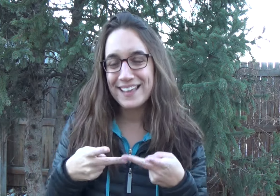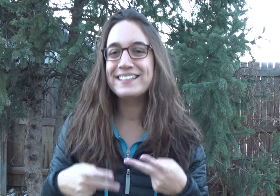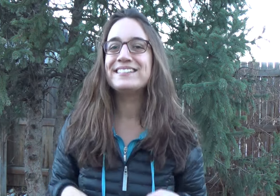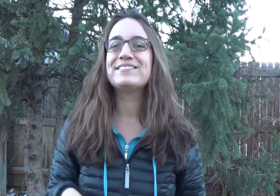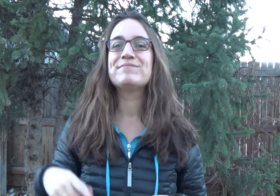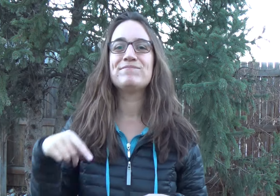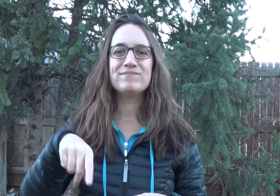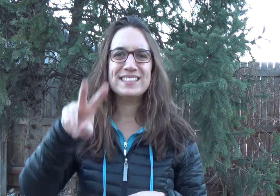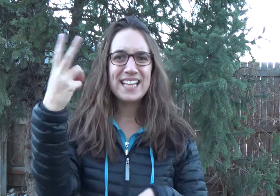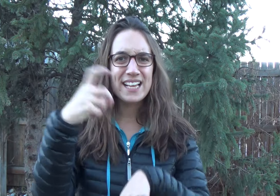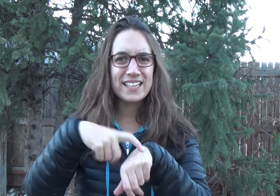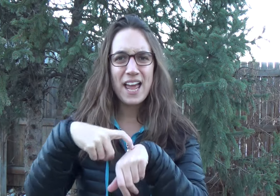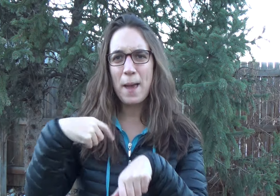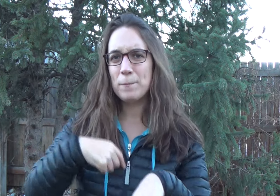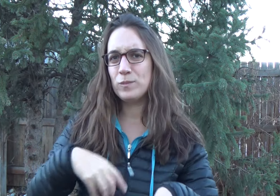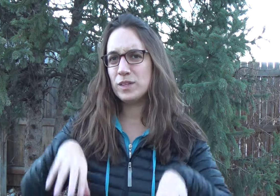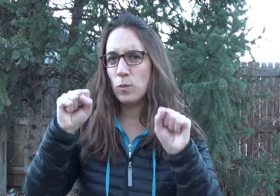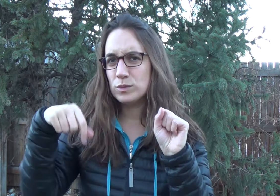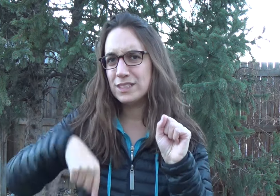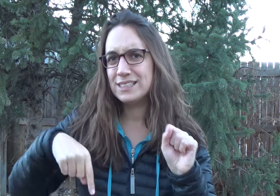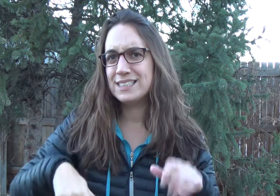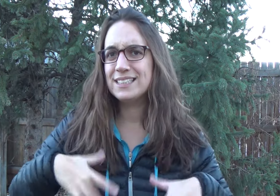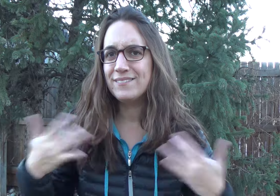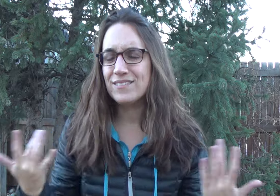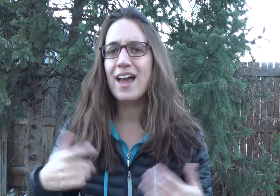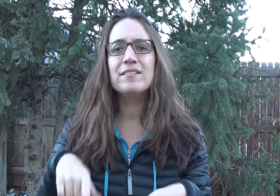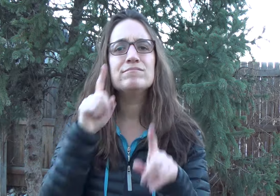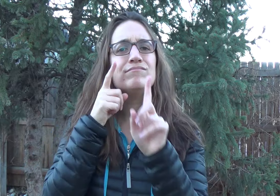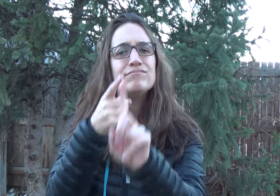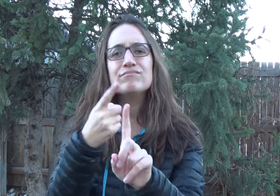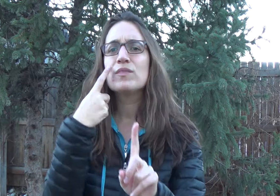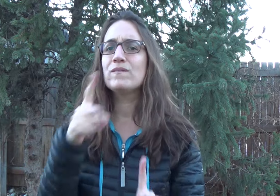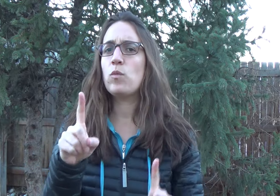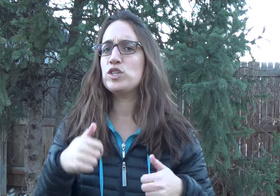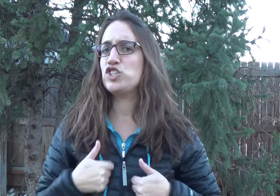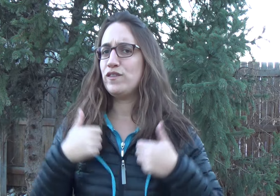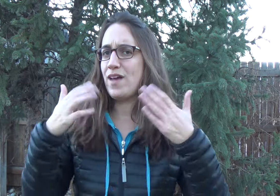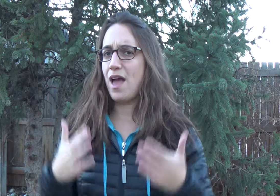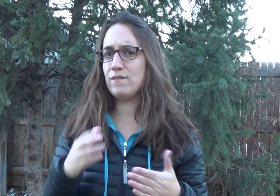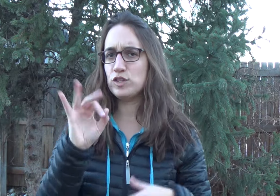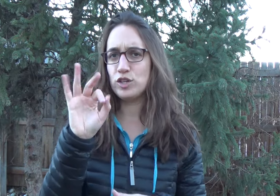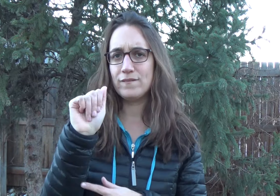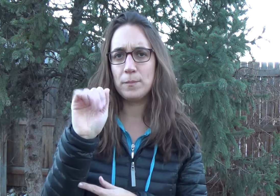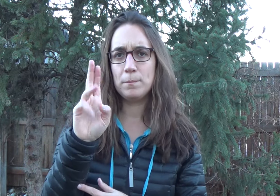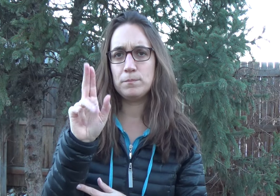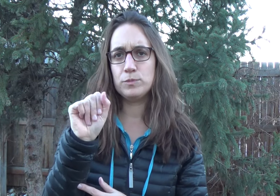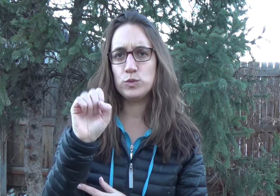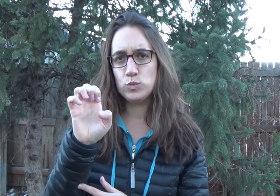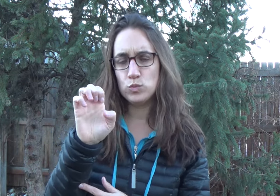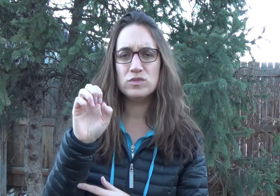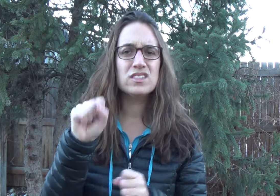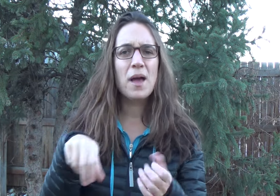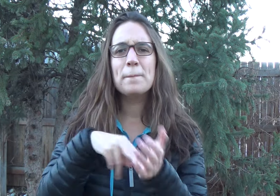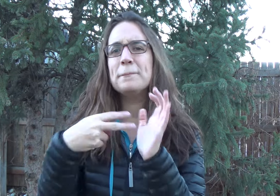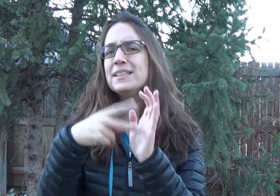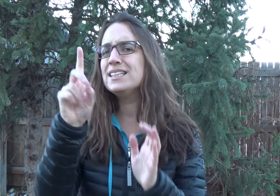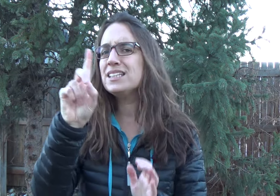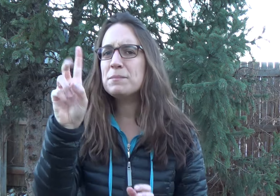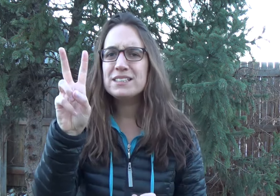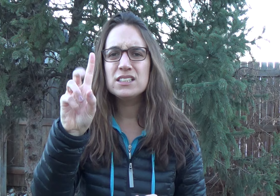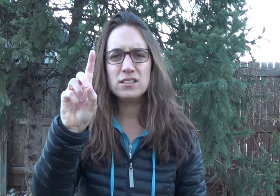This is the second time that we're hosting this event. It is intended for survivors of abuse: